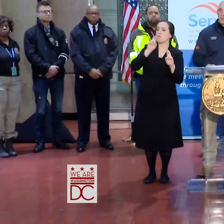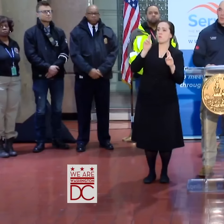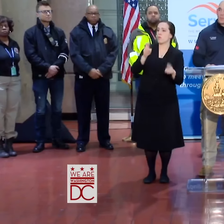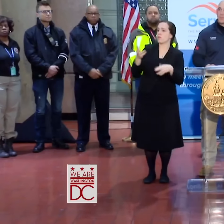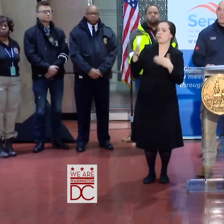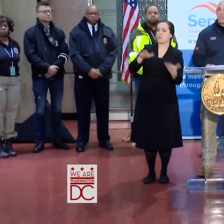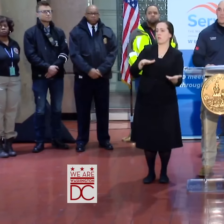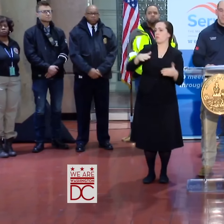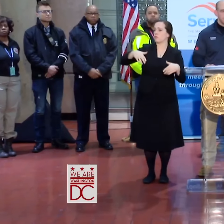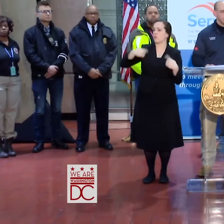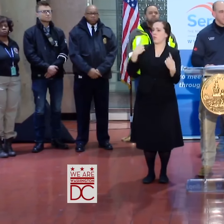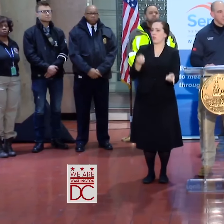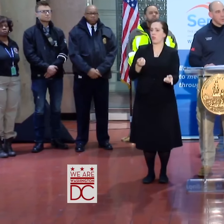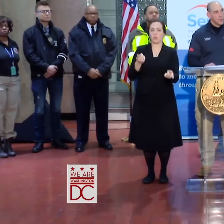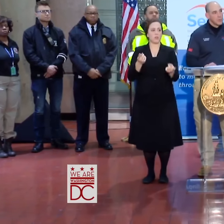FAR. CHRIS, WHAT DO YOU RECOMMEND?